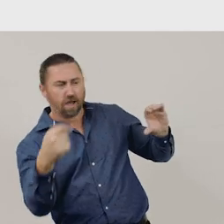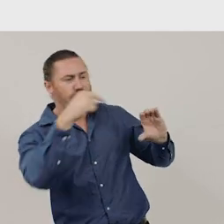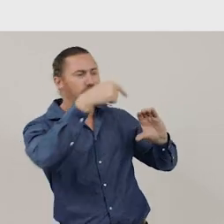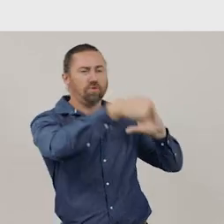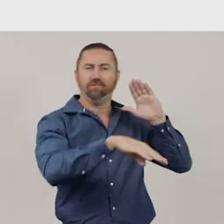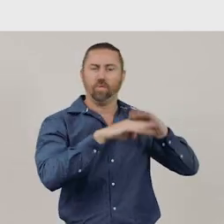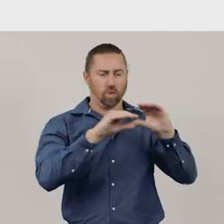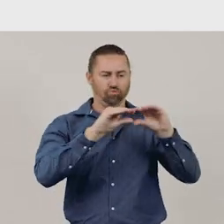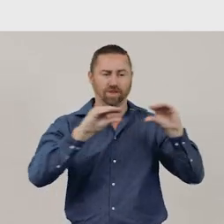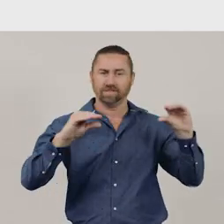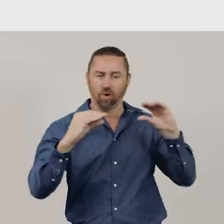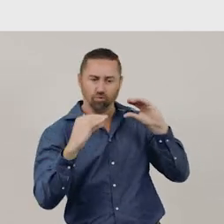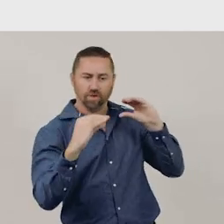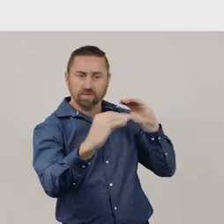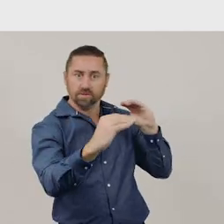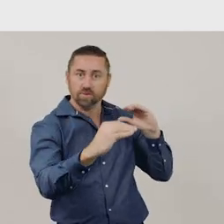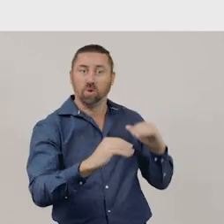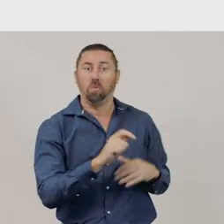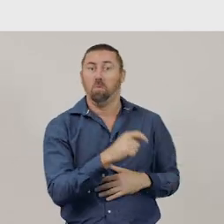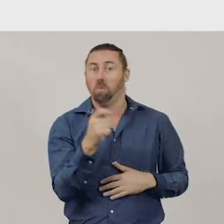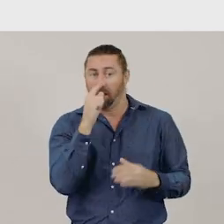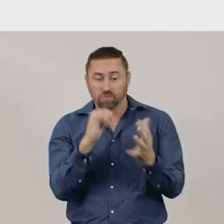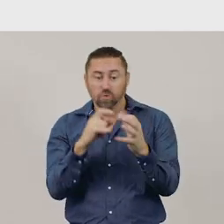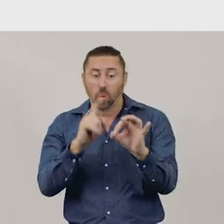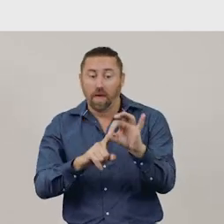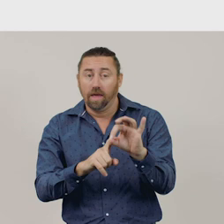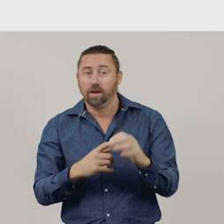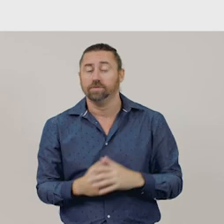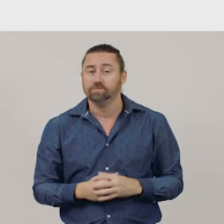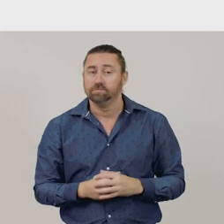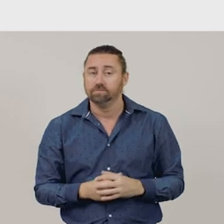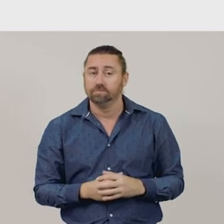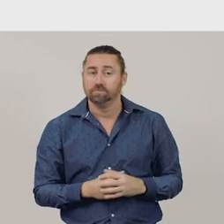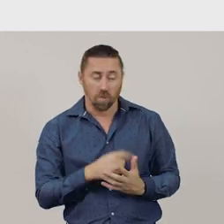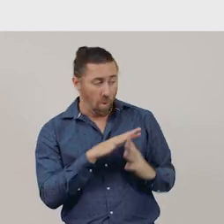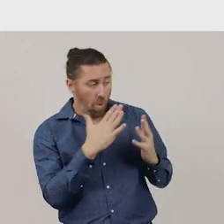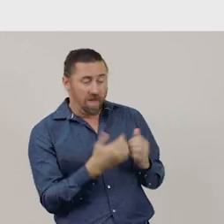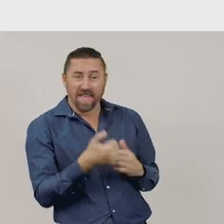I could also have square faces. I have six flat faces.